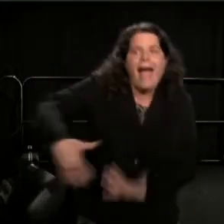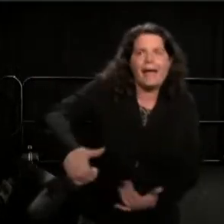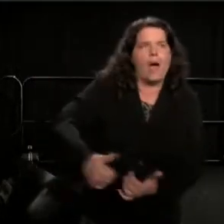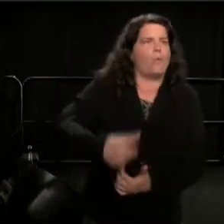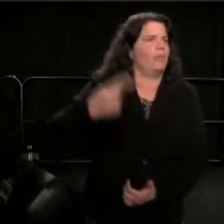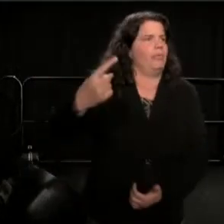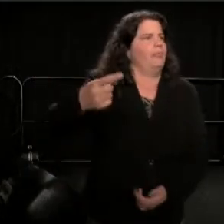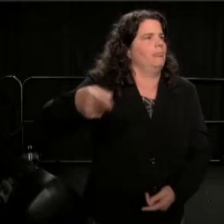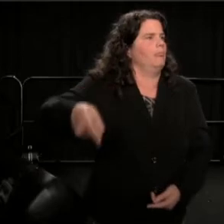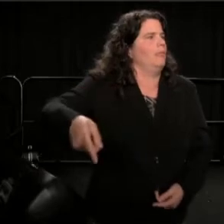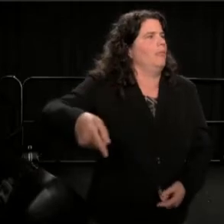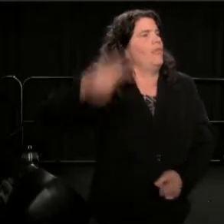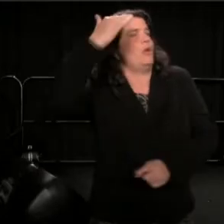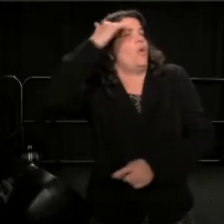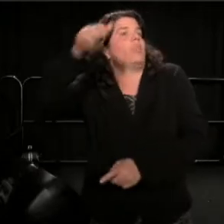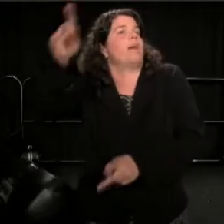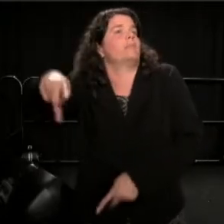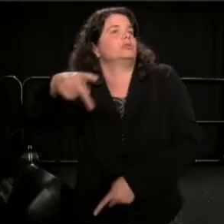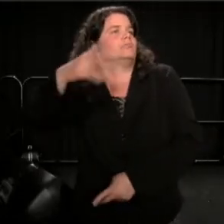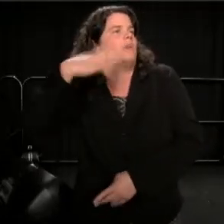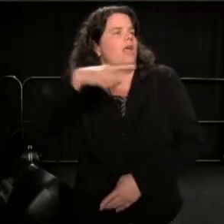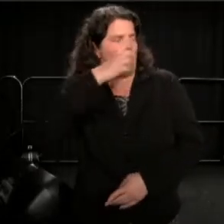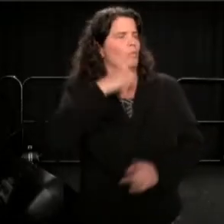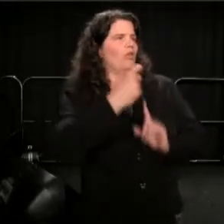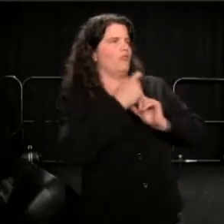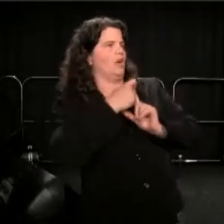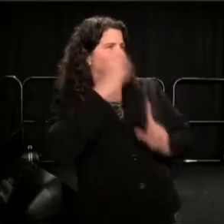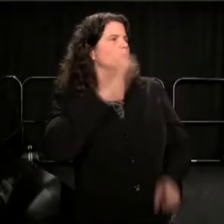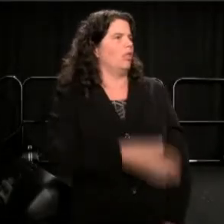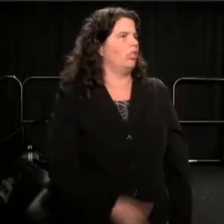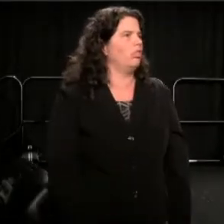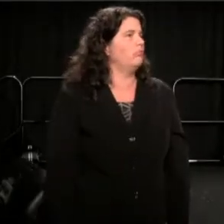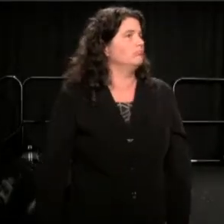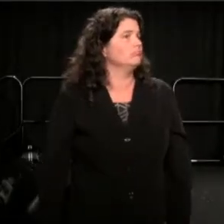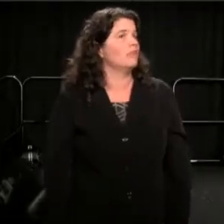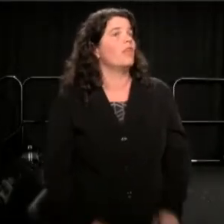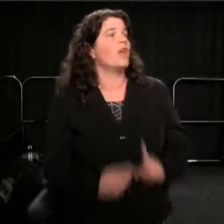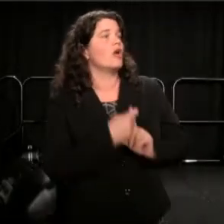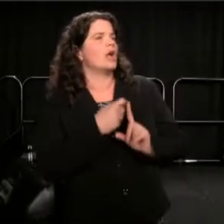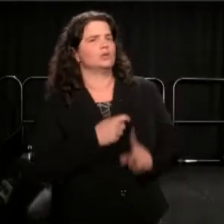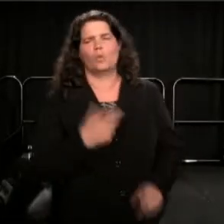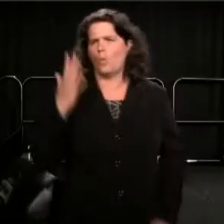that's bad, they gon' harass you. And when they harass you, "Why you looking at me like that!"